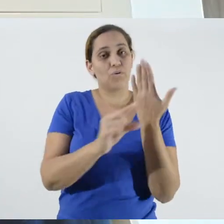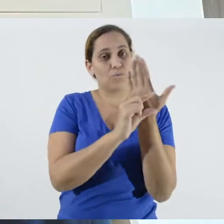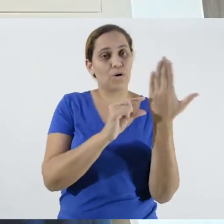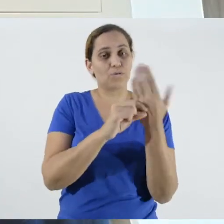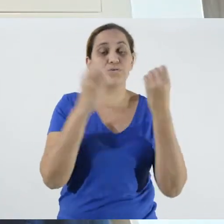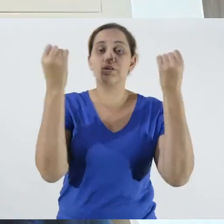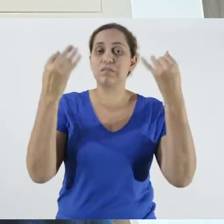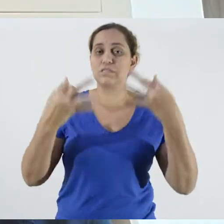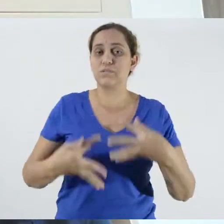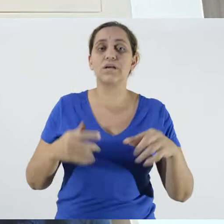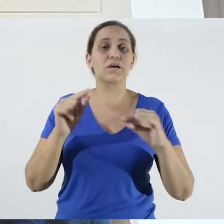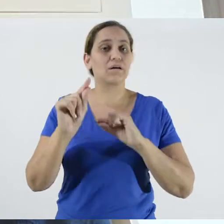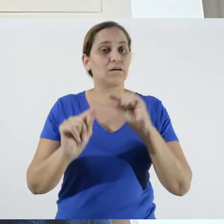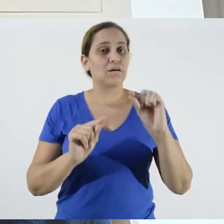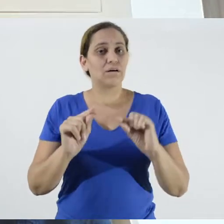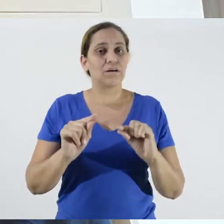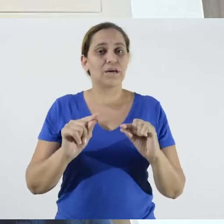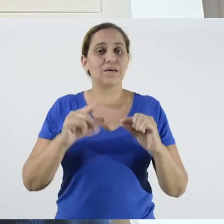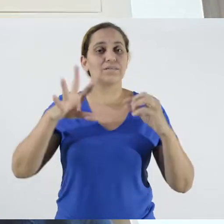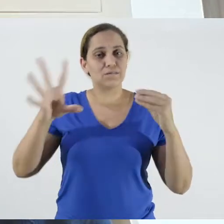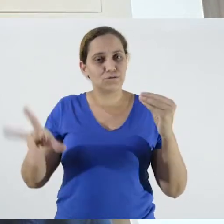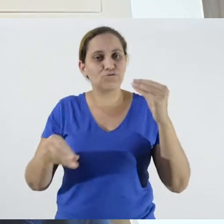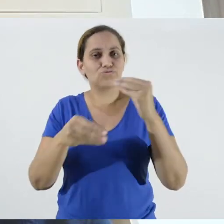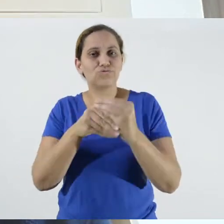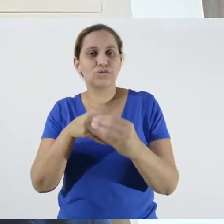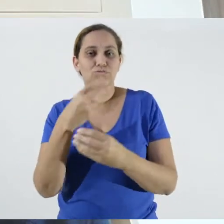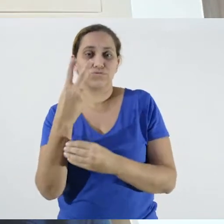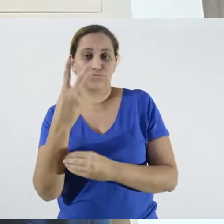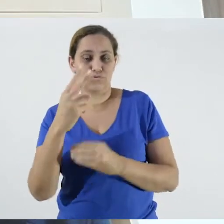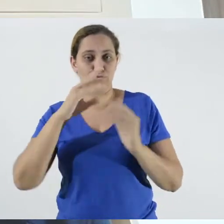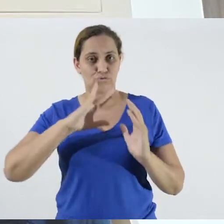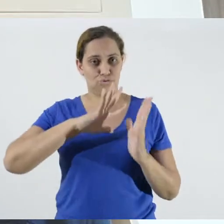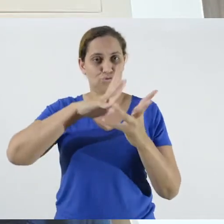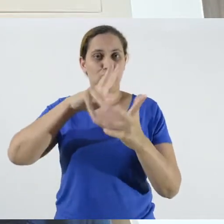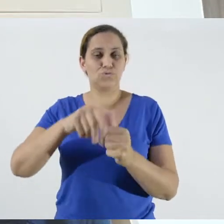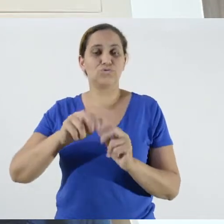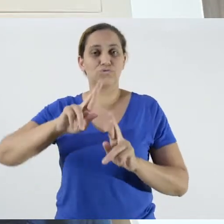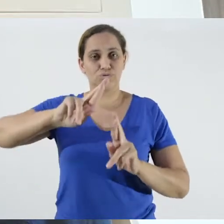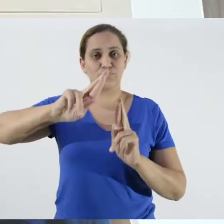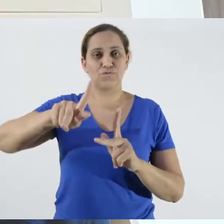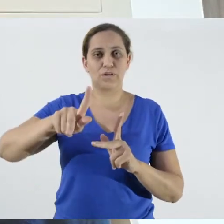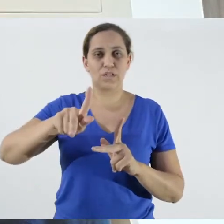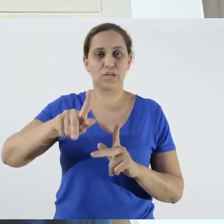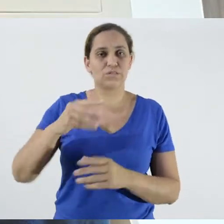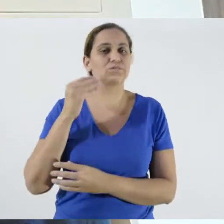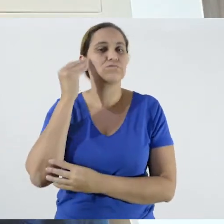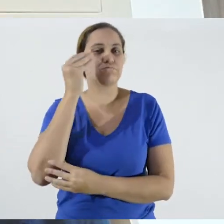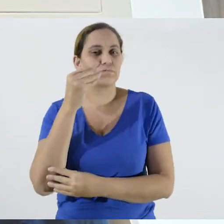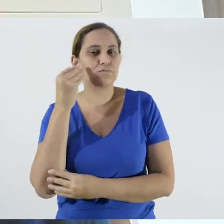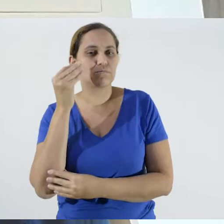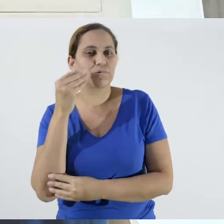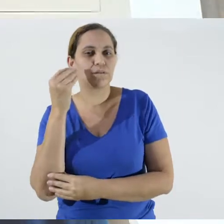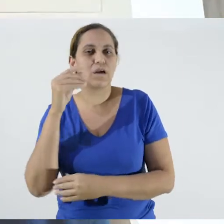that this combination of these two worlds, of experience and of scientific experimentation